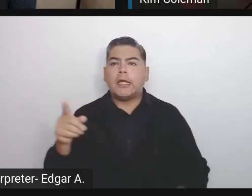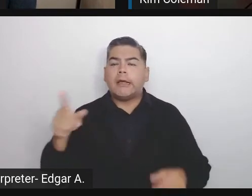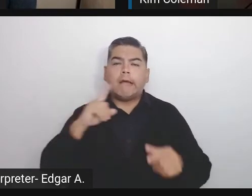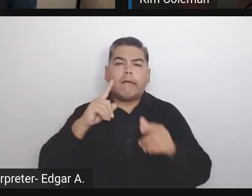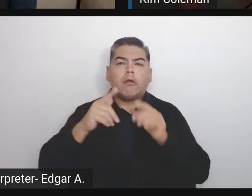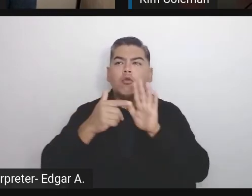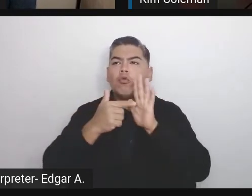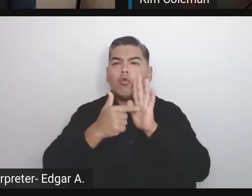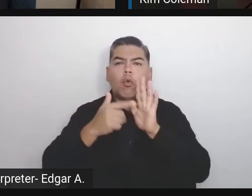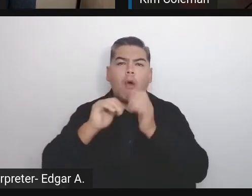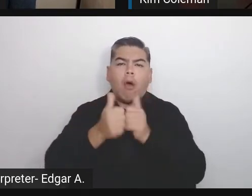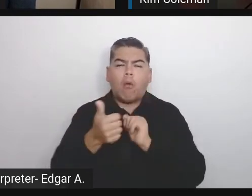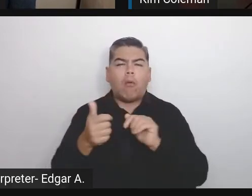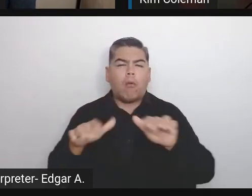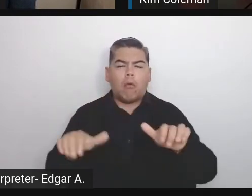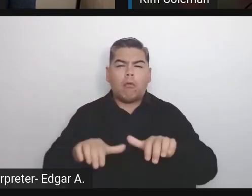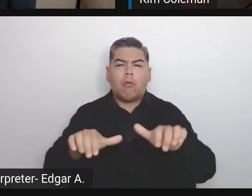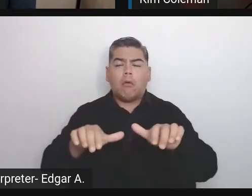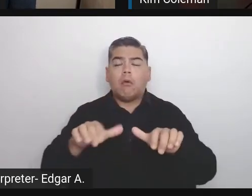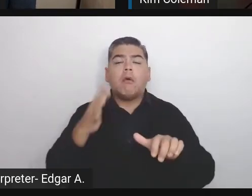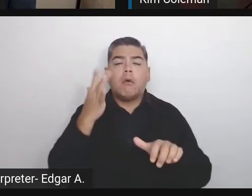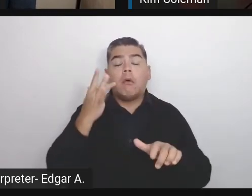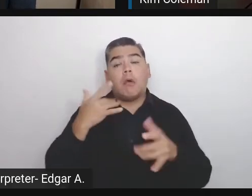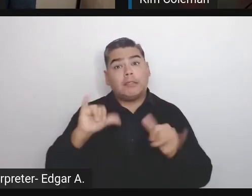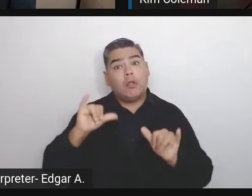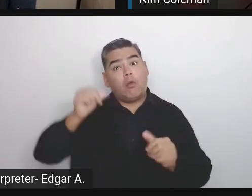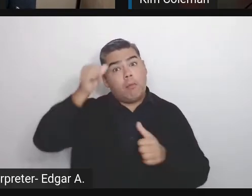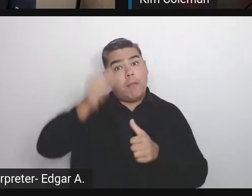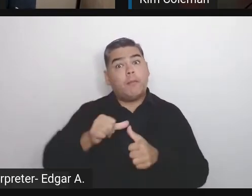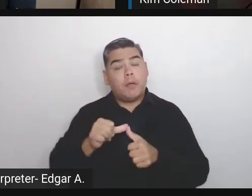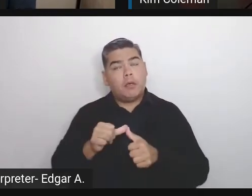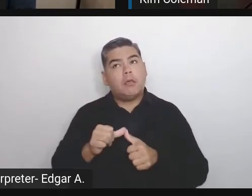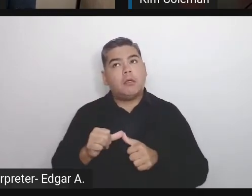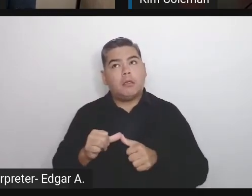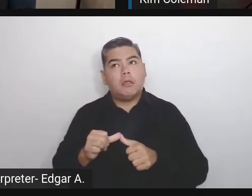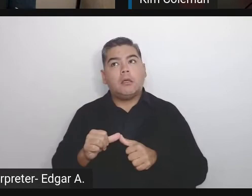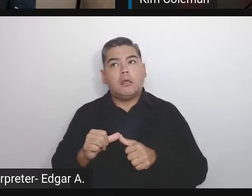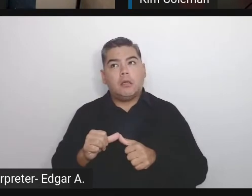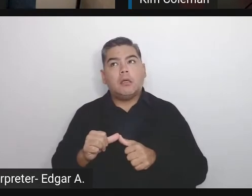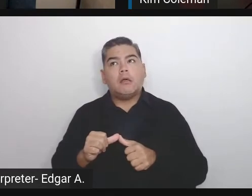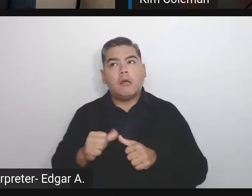I still remember how much meeting